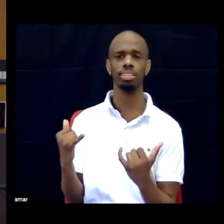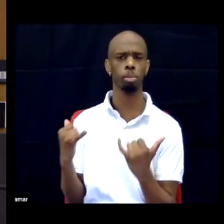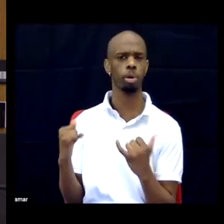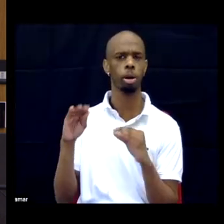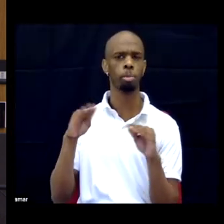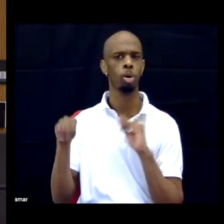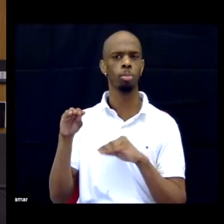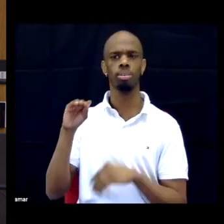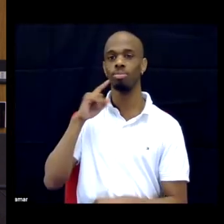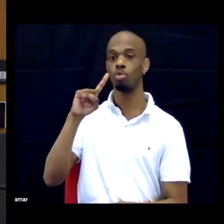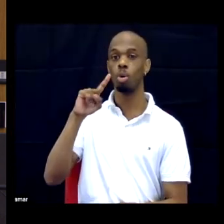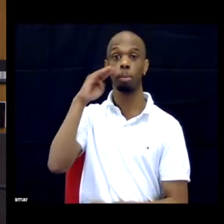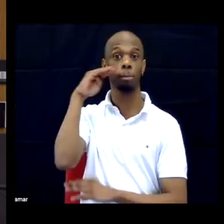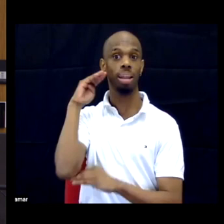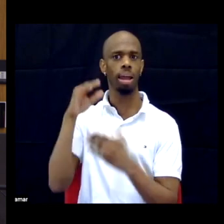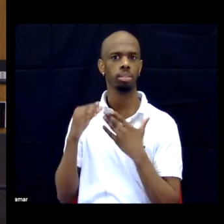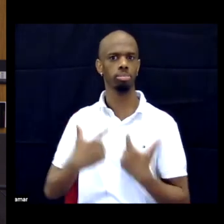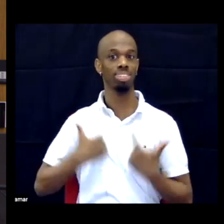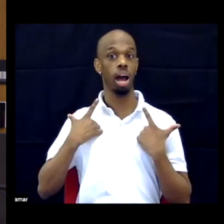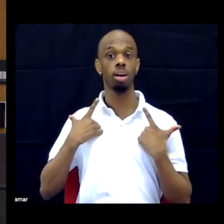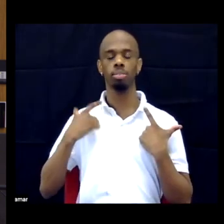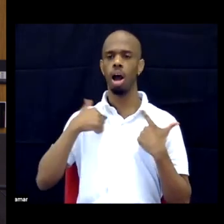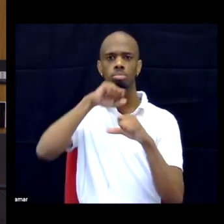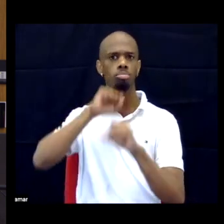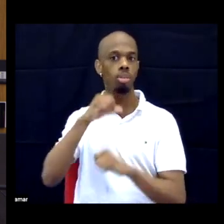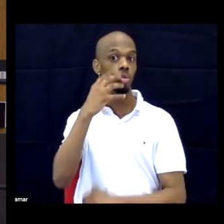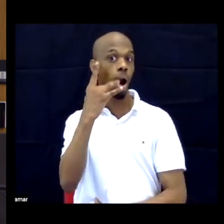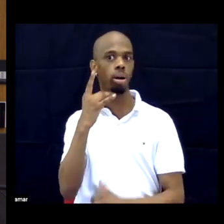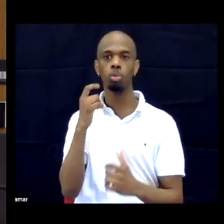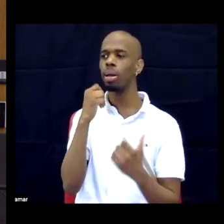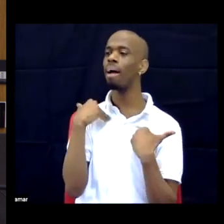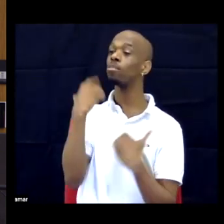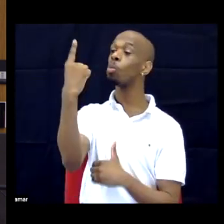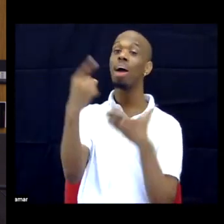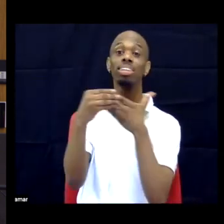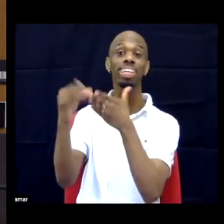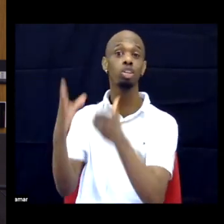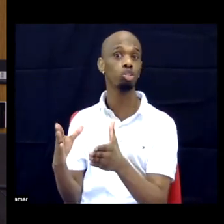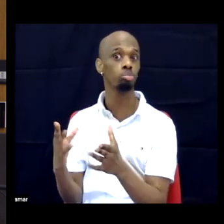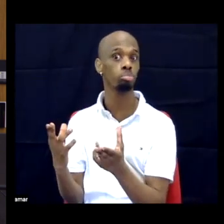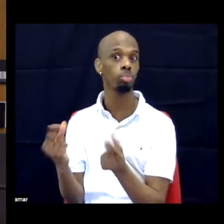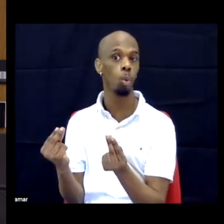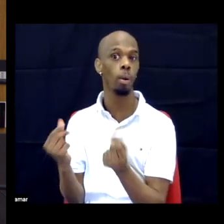idea that we don't have a singular leader, right, you can't kill the one leader and you kill the movement. We have lots of leader.